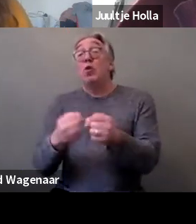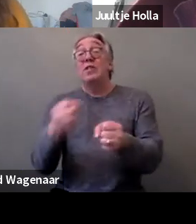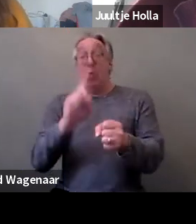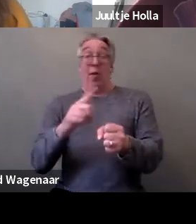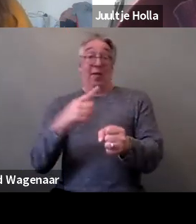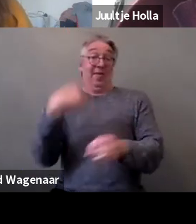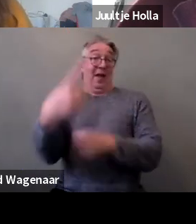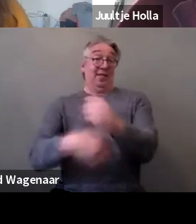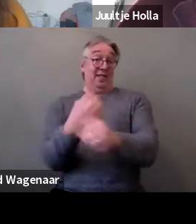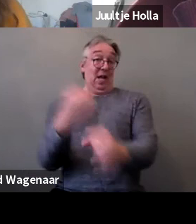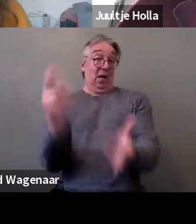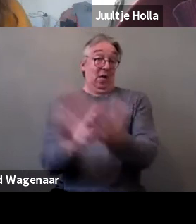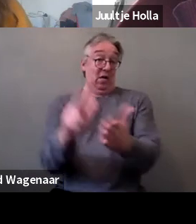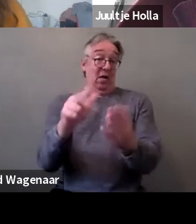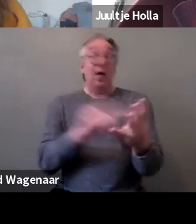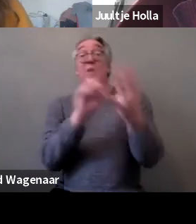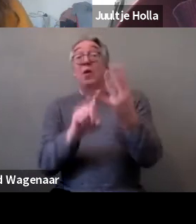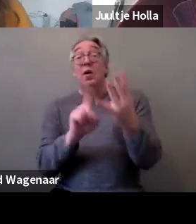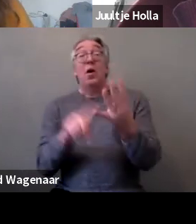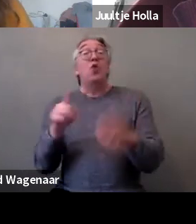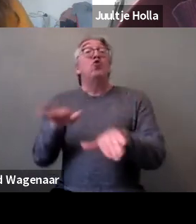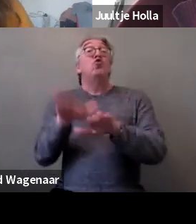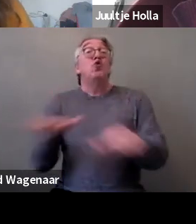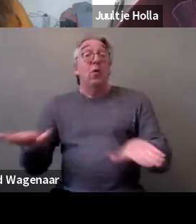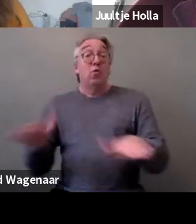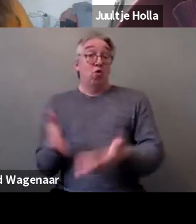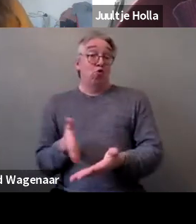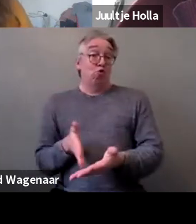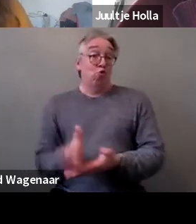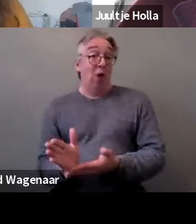and the Child Rights Strategy that will also have specific information